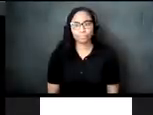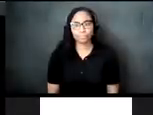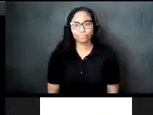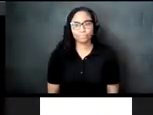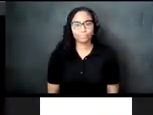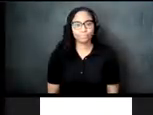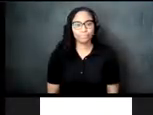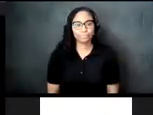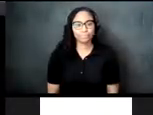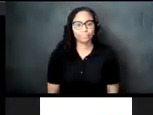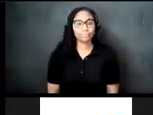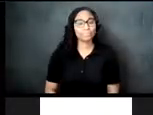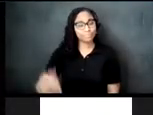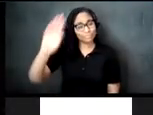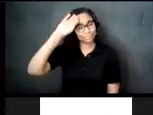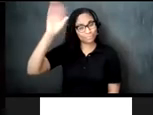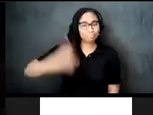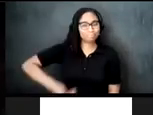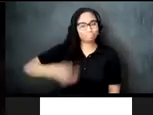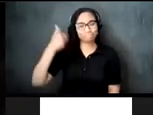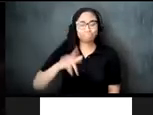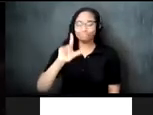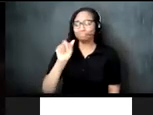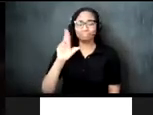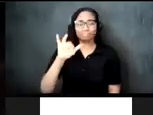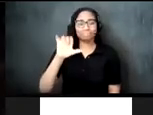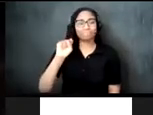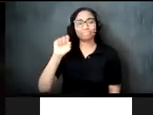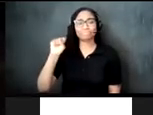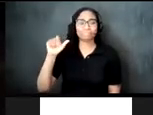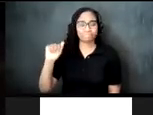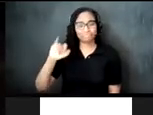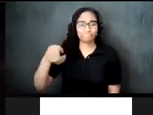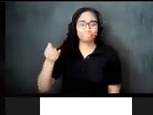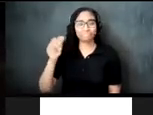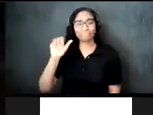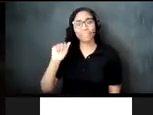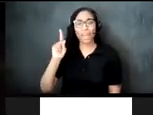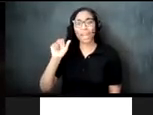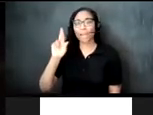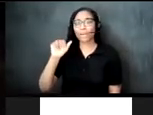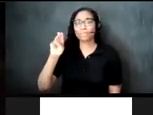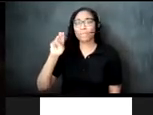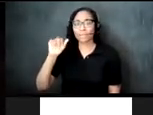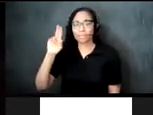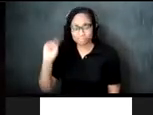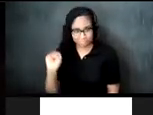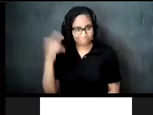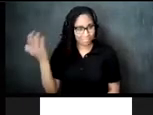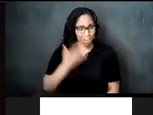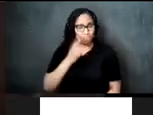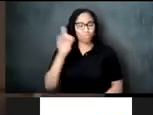greetings my name is larissa j akin remy and i am the presenter for ceremonial tease in the context